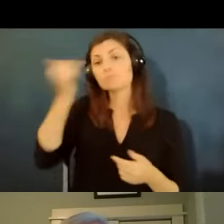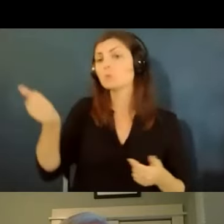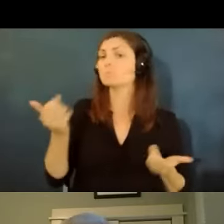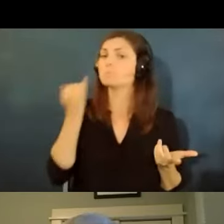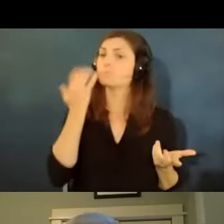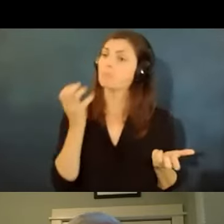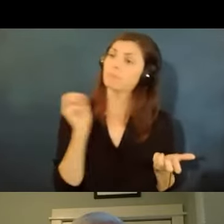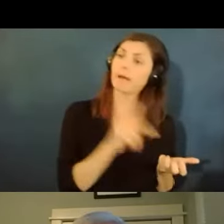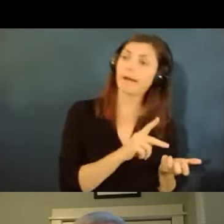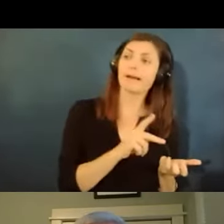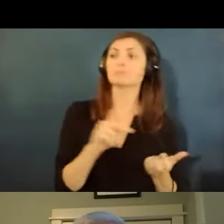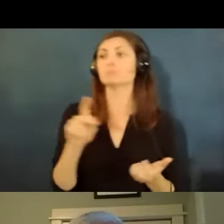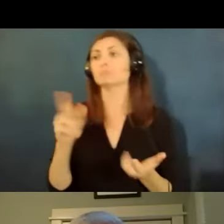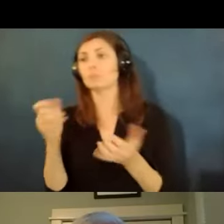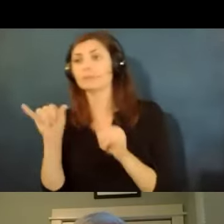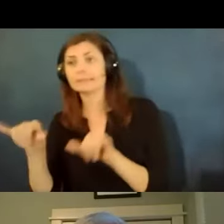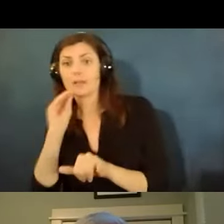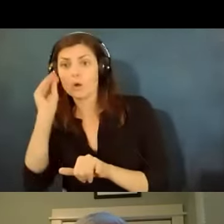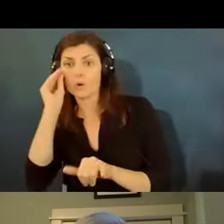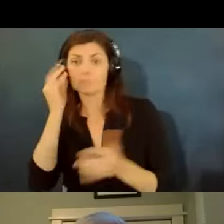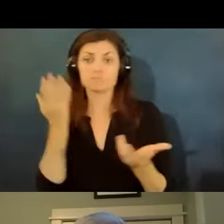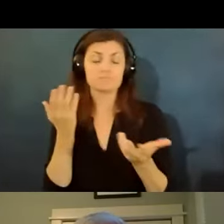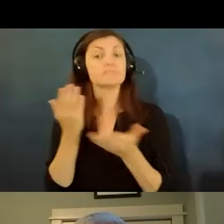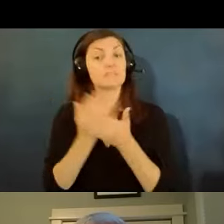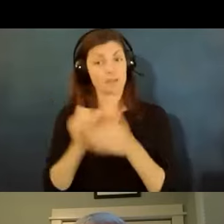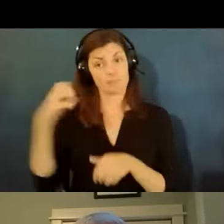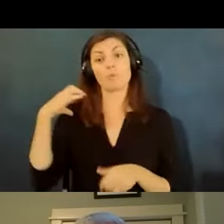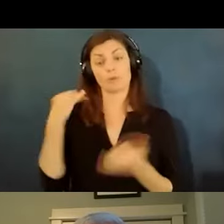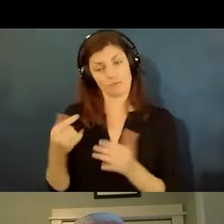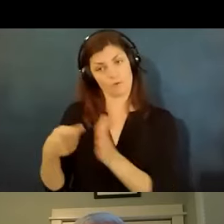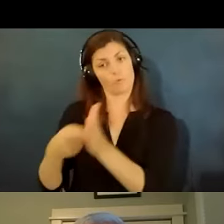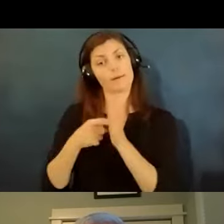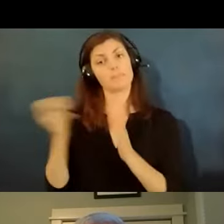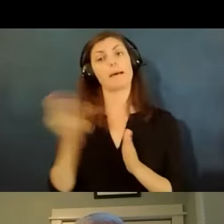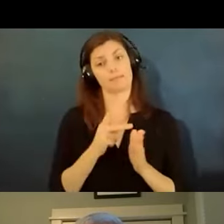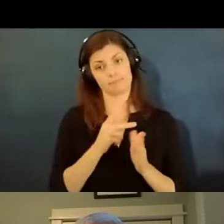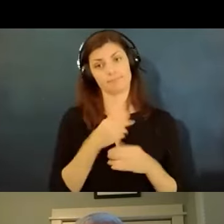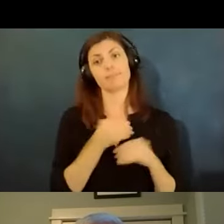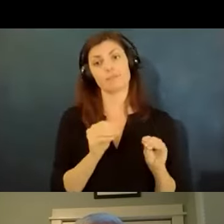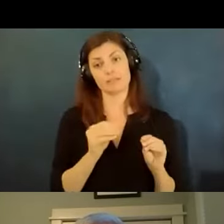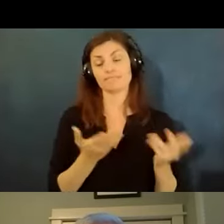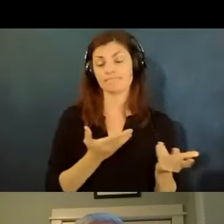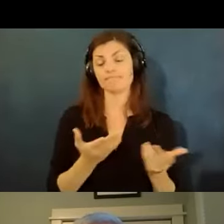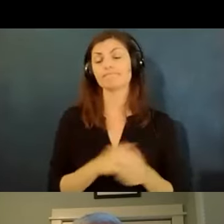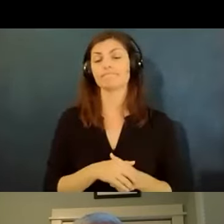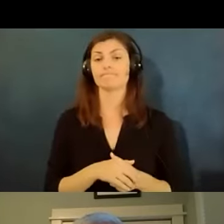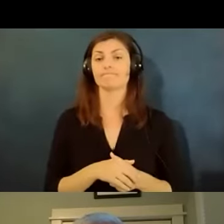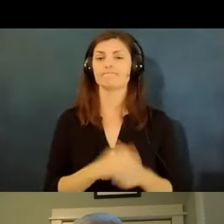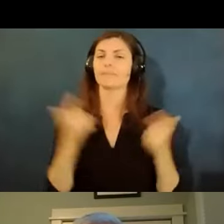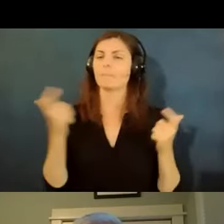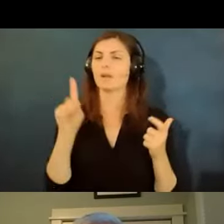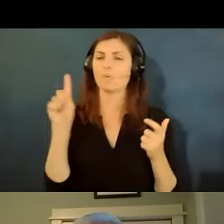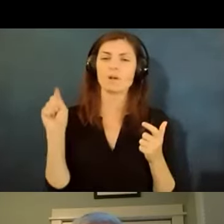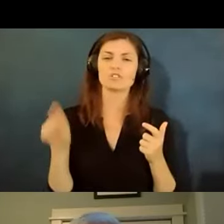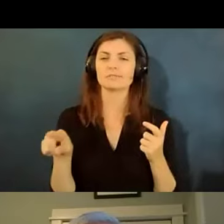and some employers are requiring people to come back so the big question in in any